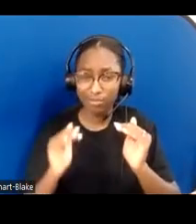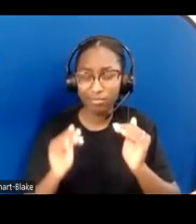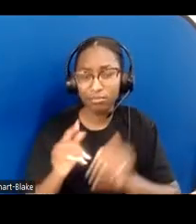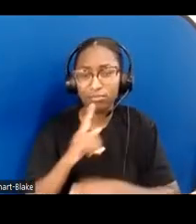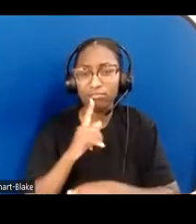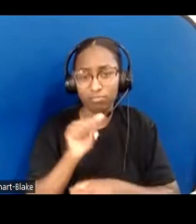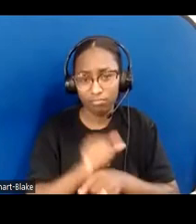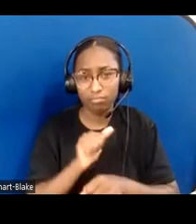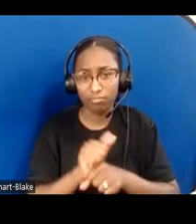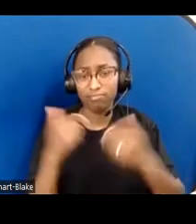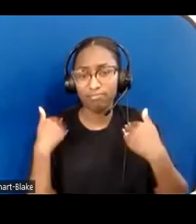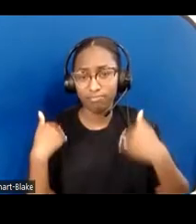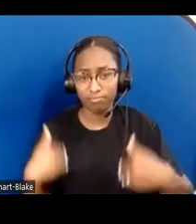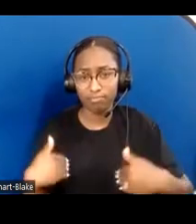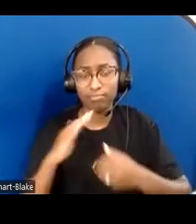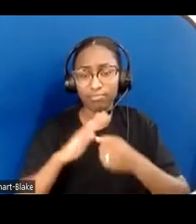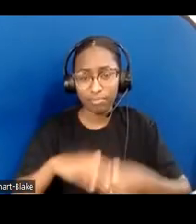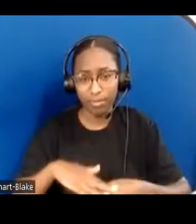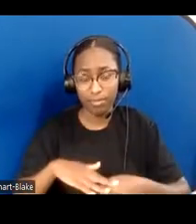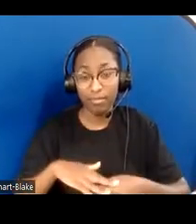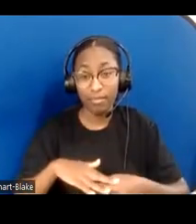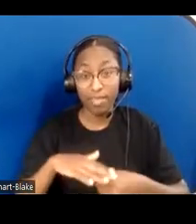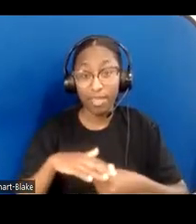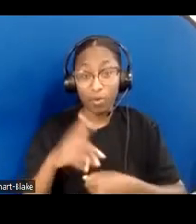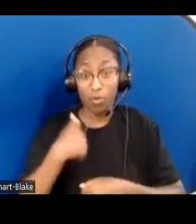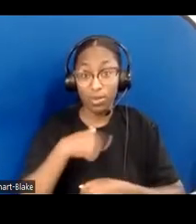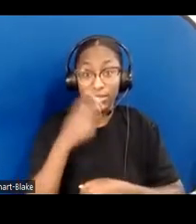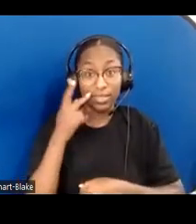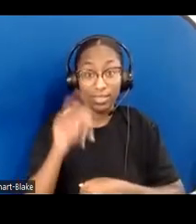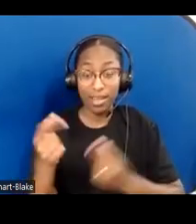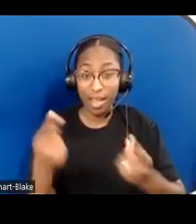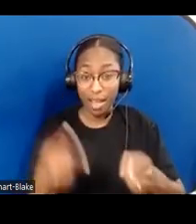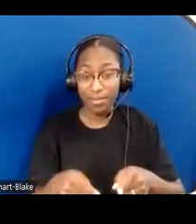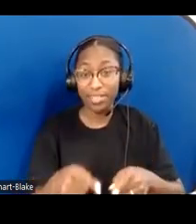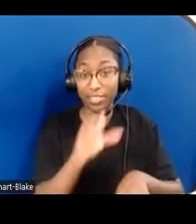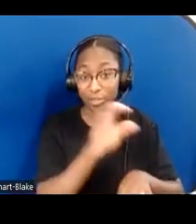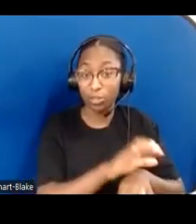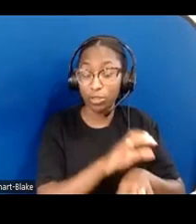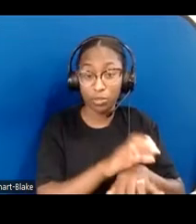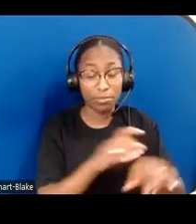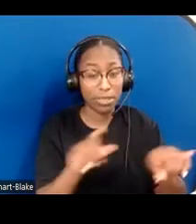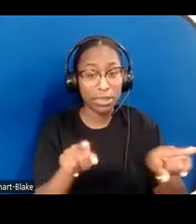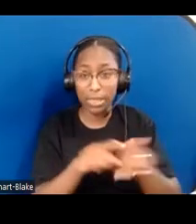And it is just as prevalent in our churches as elsewhere, which is why the work of combating ableism